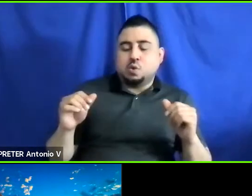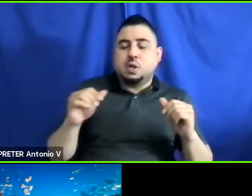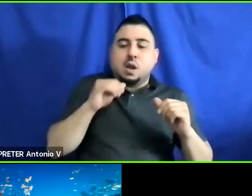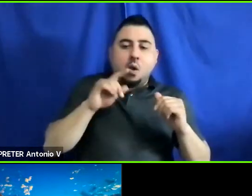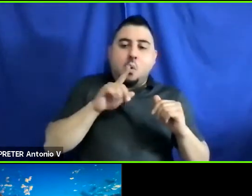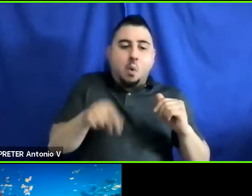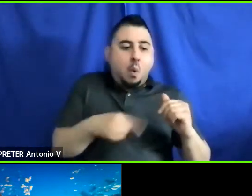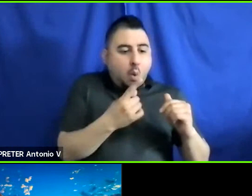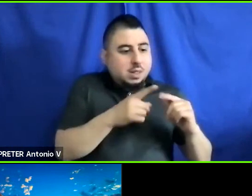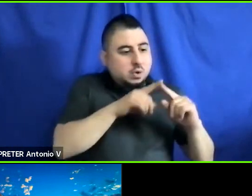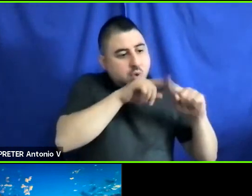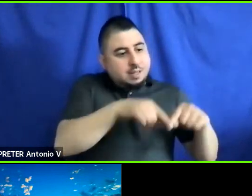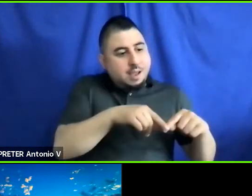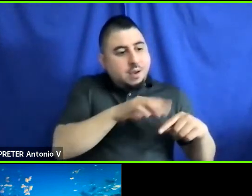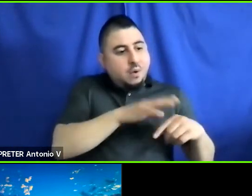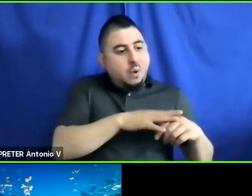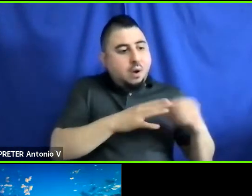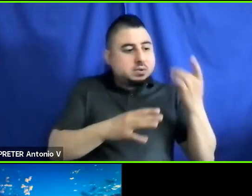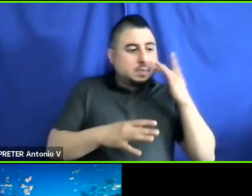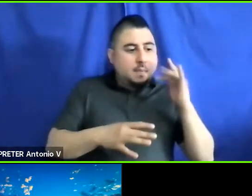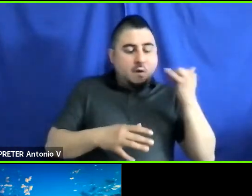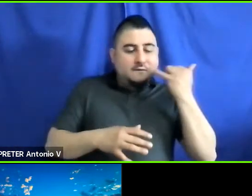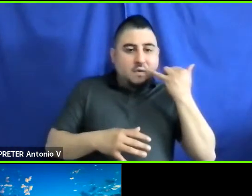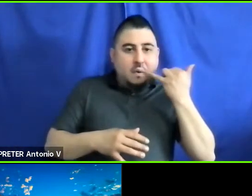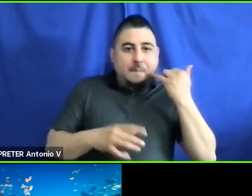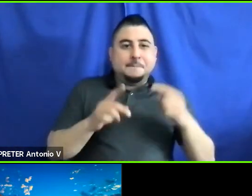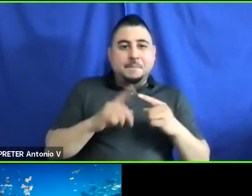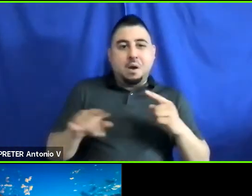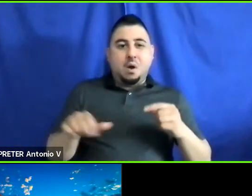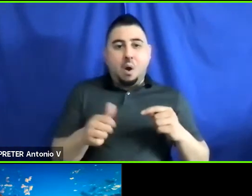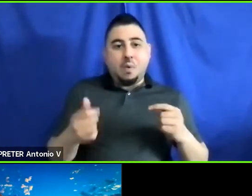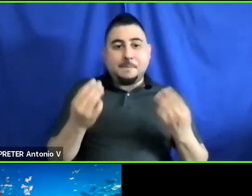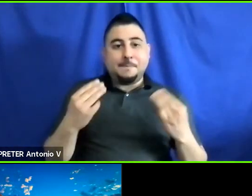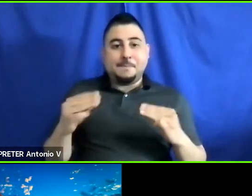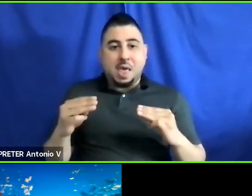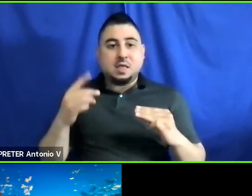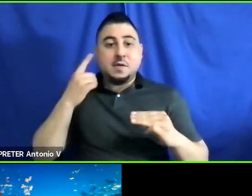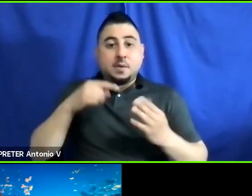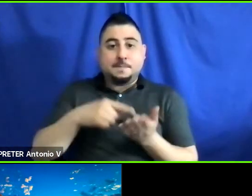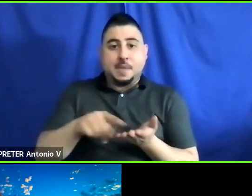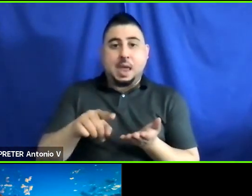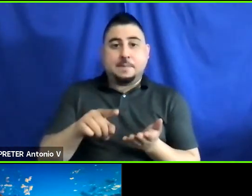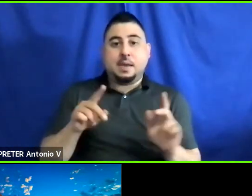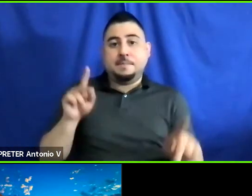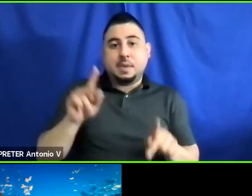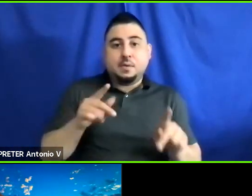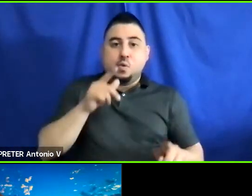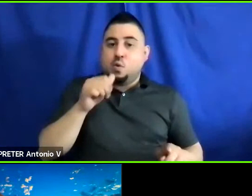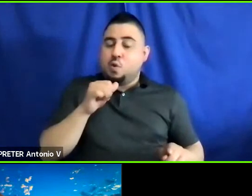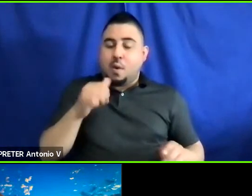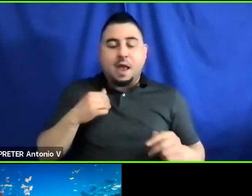on, smart phones, providing alternate methods for payment, people who don’t have banking